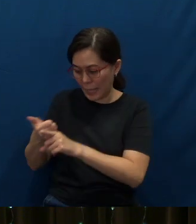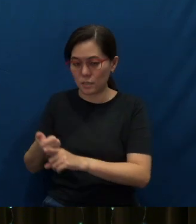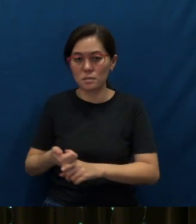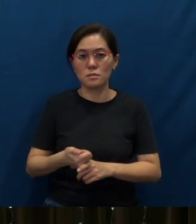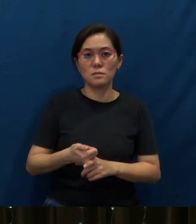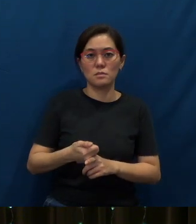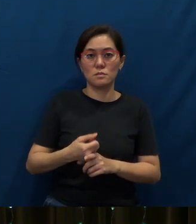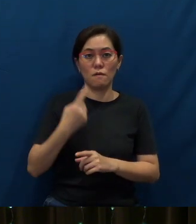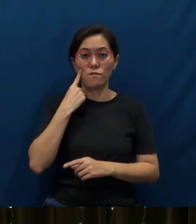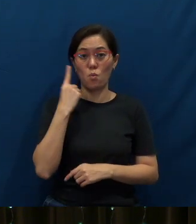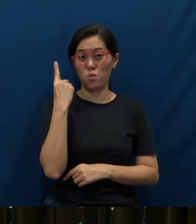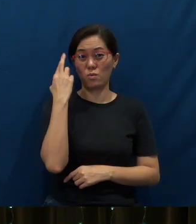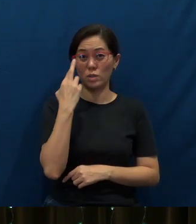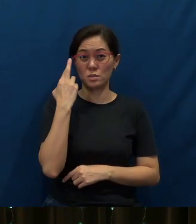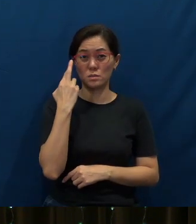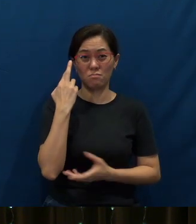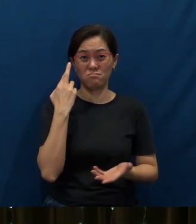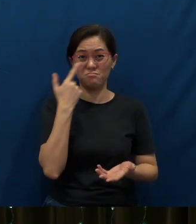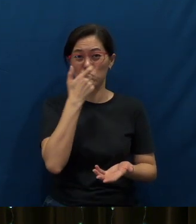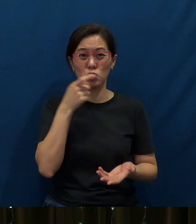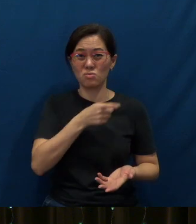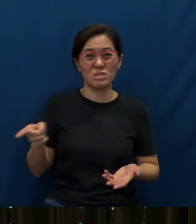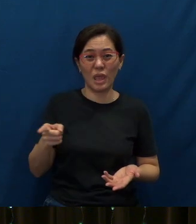For only one reason - because they are Christians.